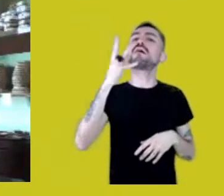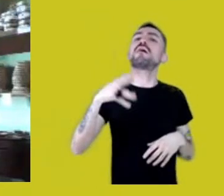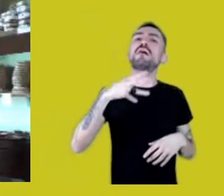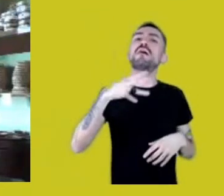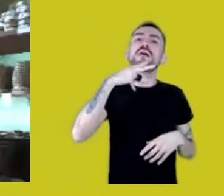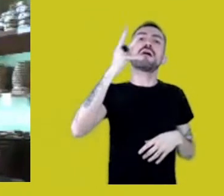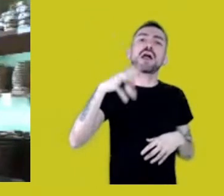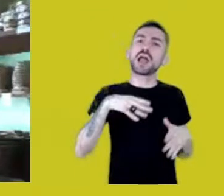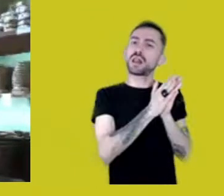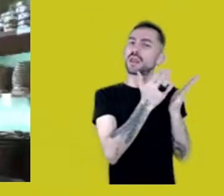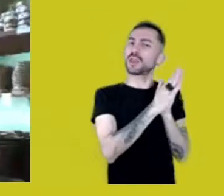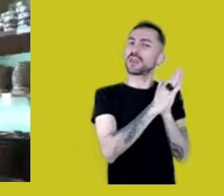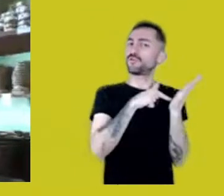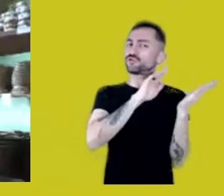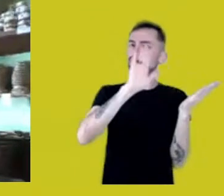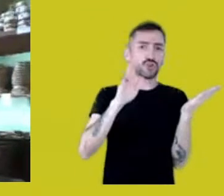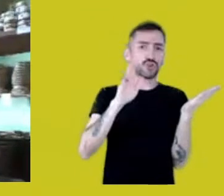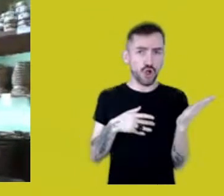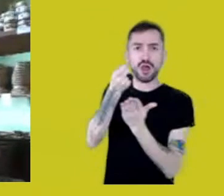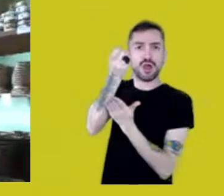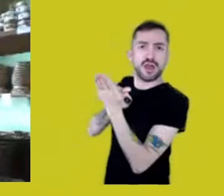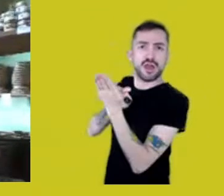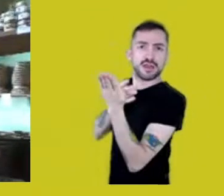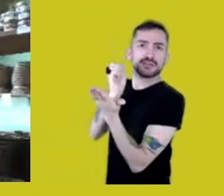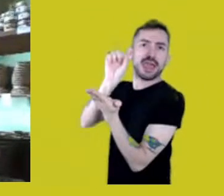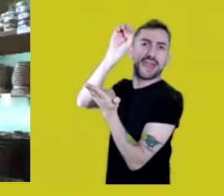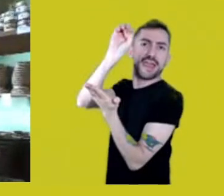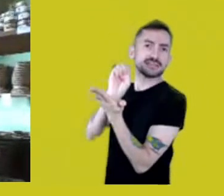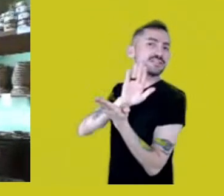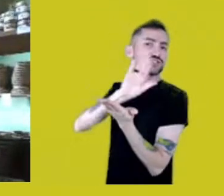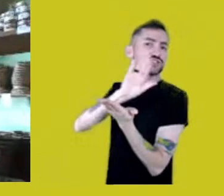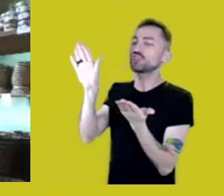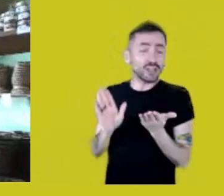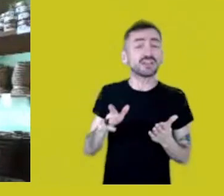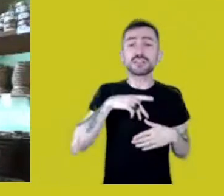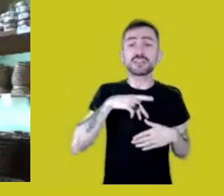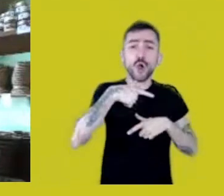besides academic papers, besides those we are somehow used to